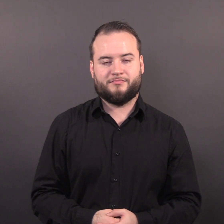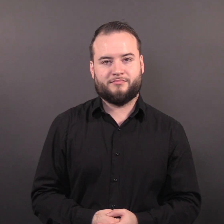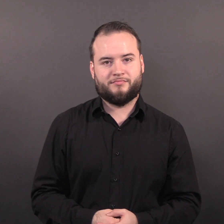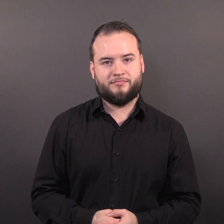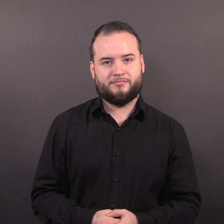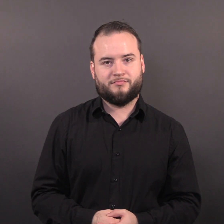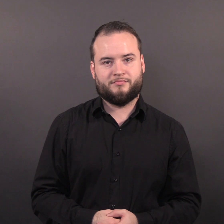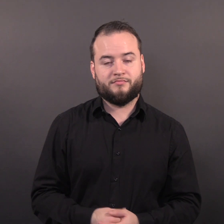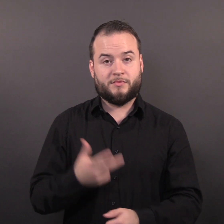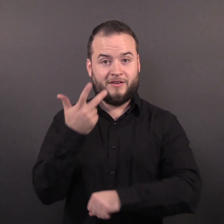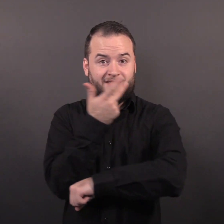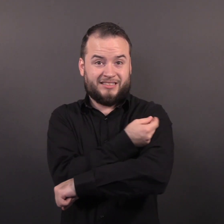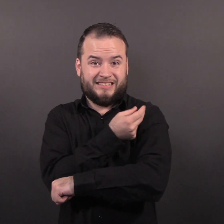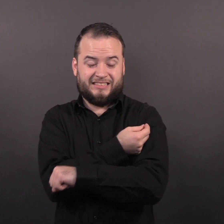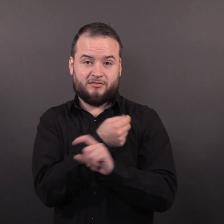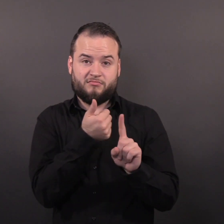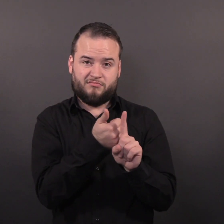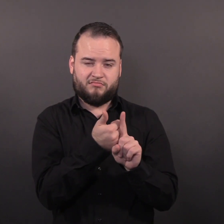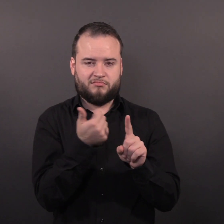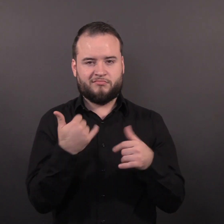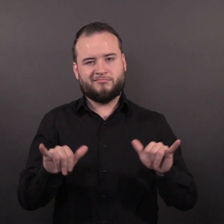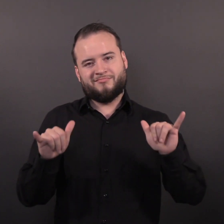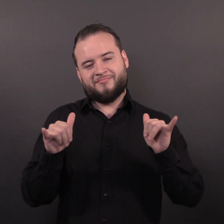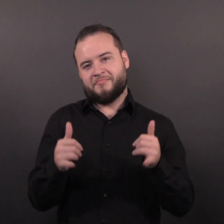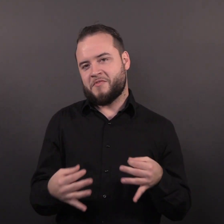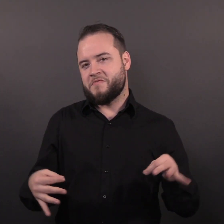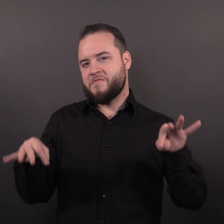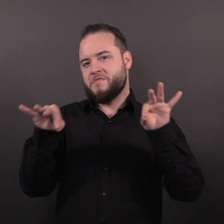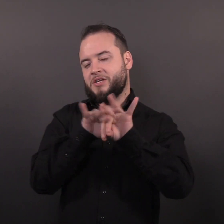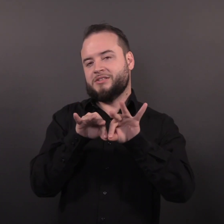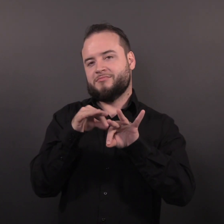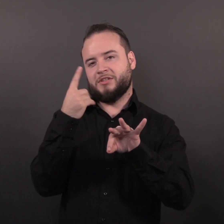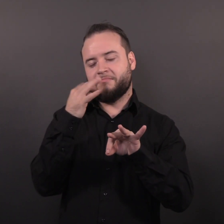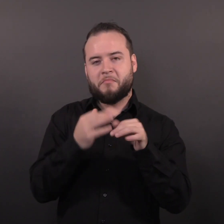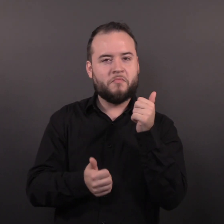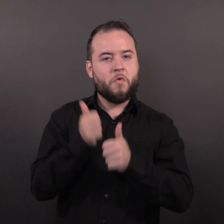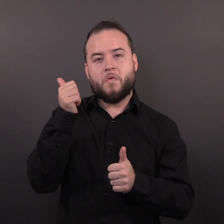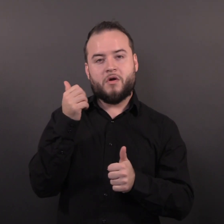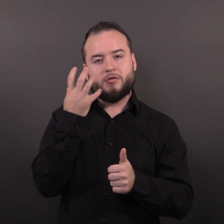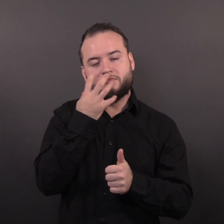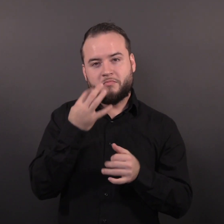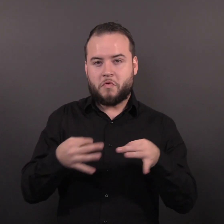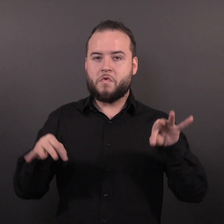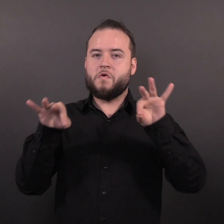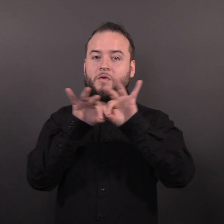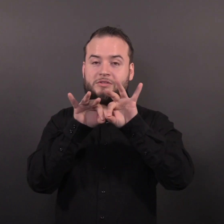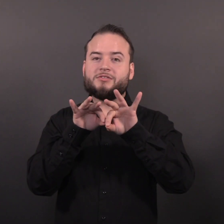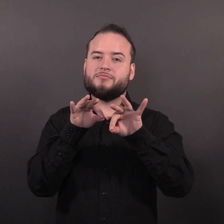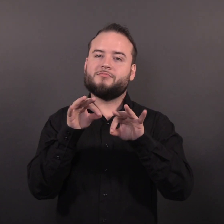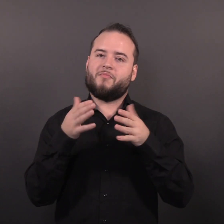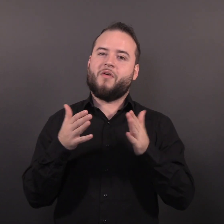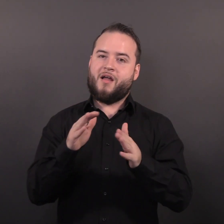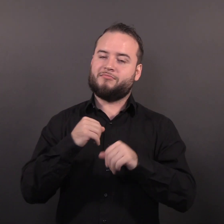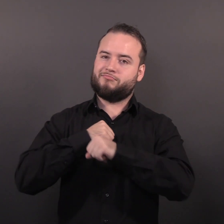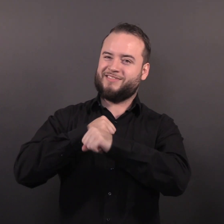Vaccination remains one of the most important ways to protect yourself andothers from COVID-19.